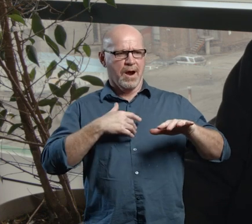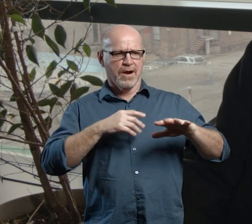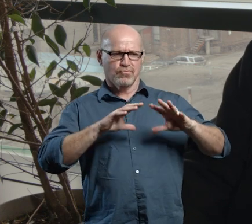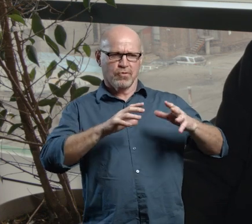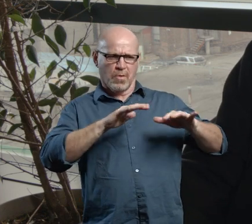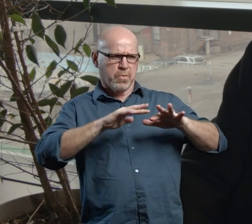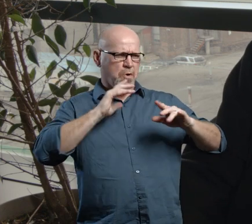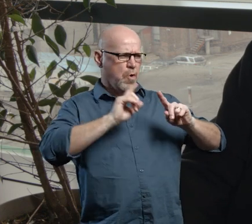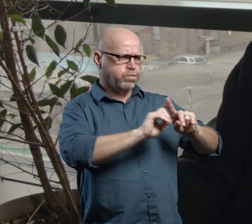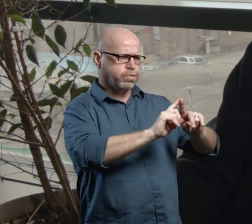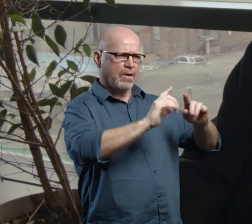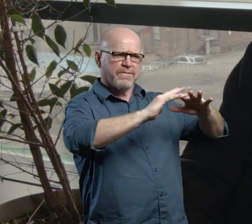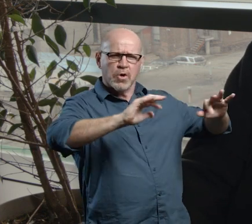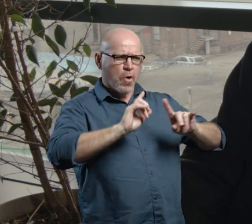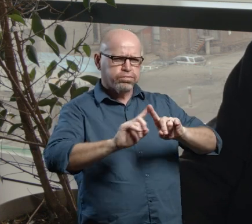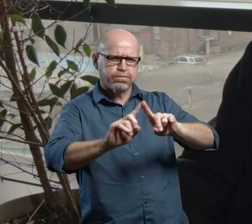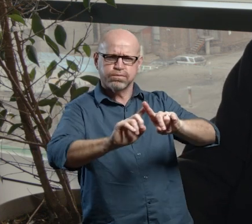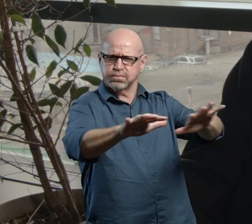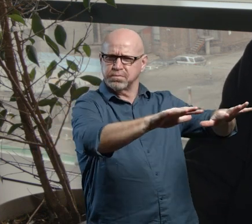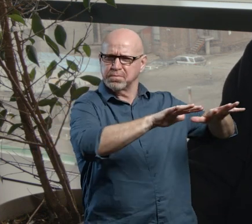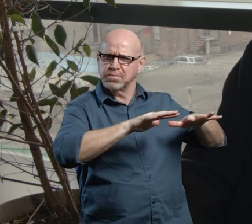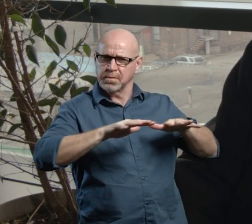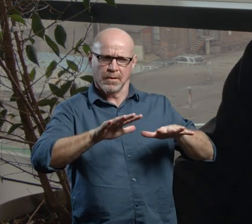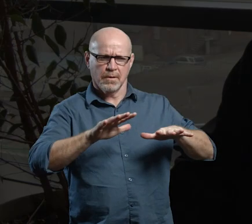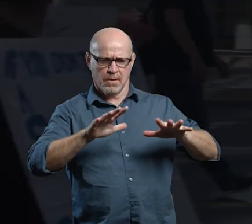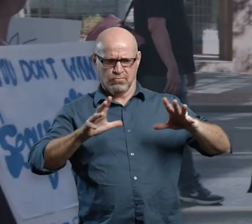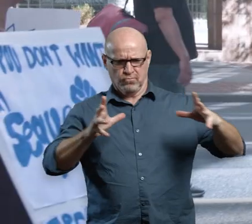it every day of our lives. Our diversity is ,is, is ingrained in it.